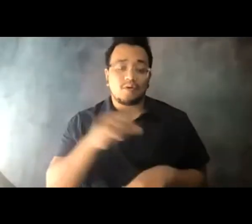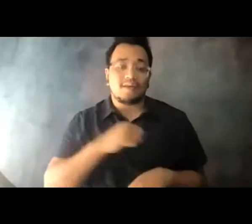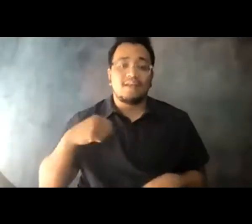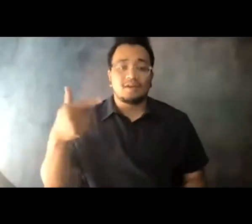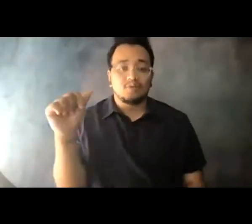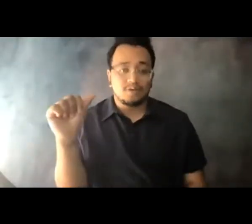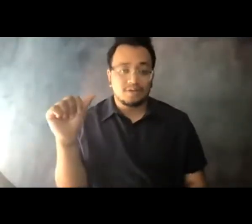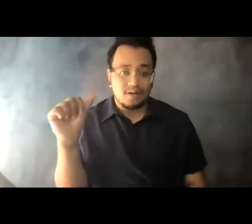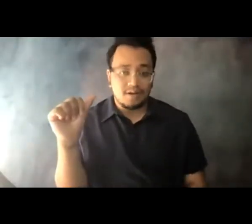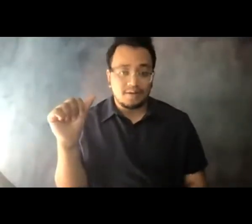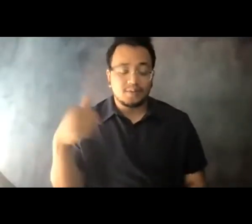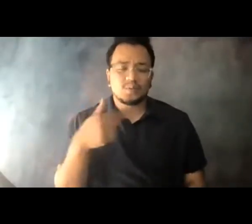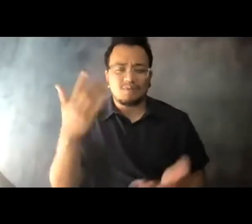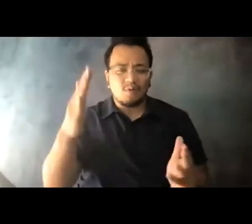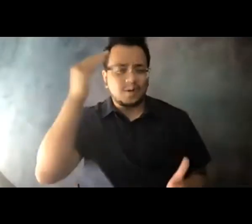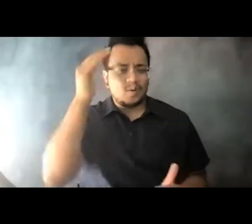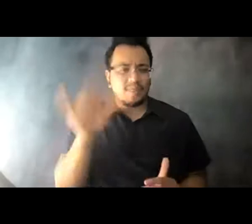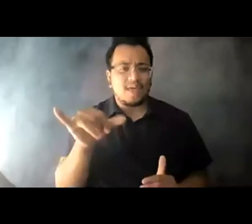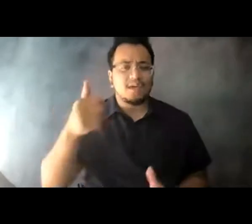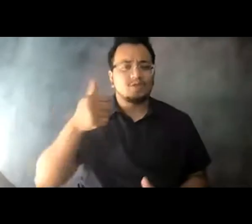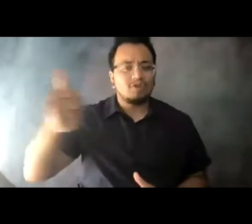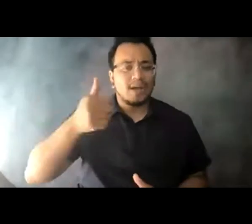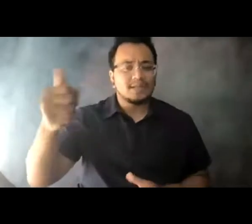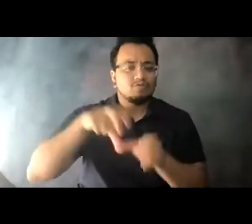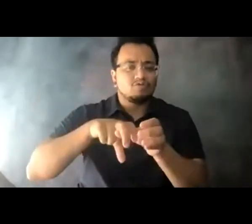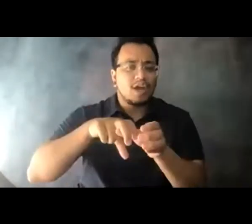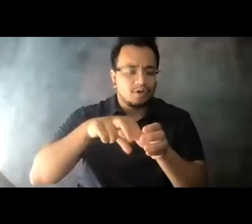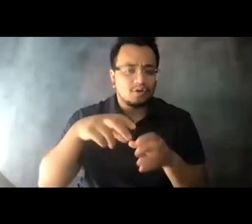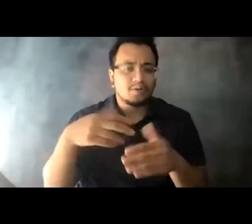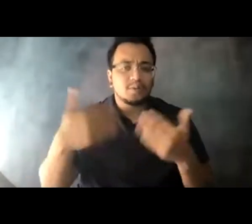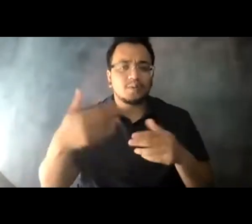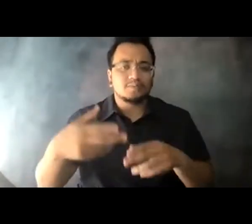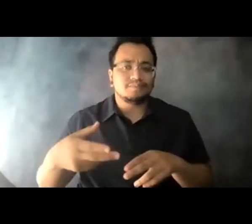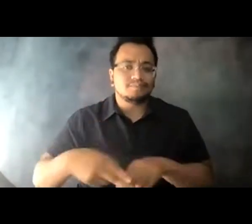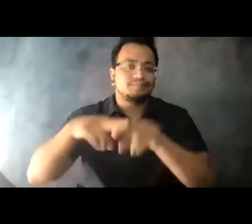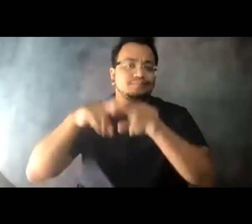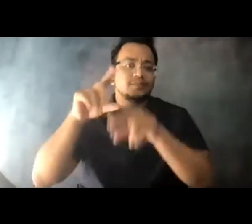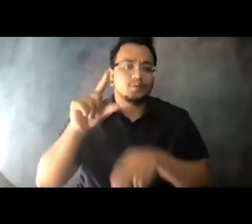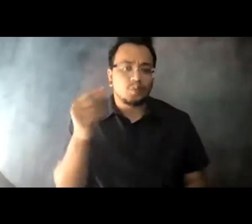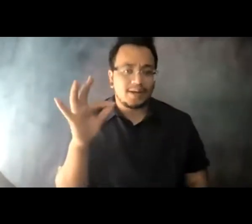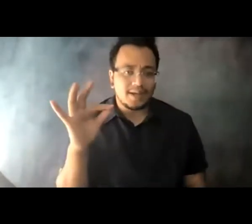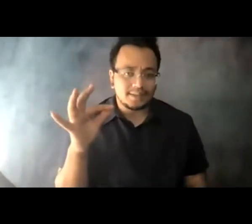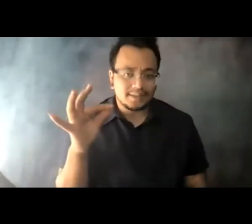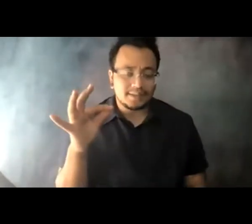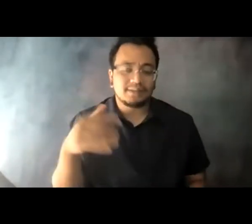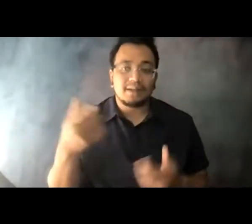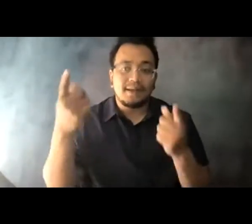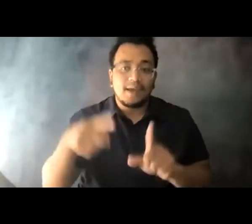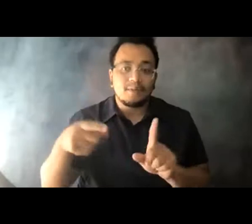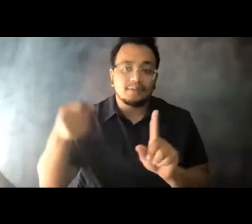14:06:29 We all know that transit ridership on the upswing in 2019 took a hit in the most